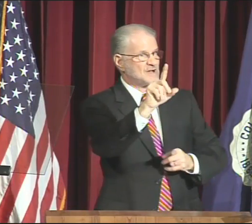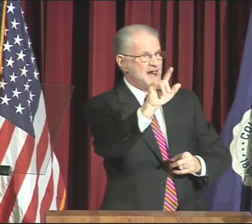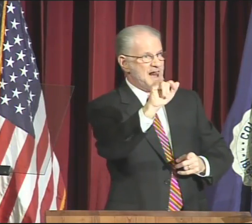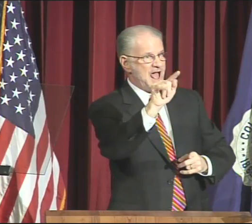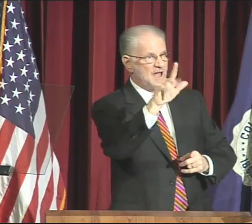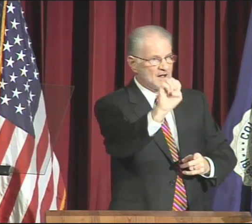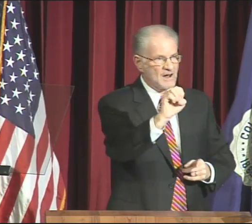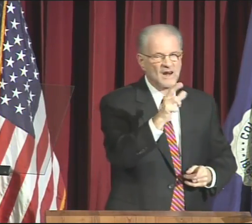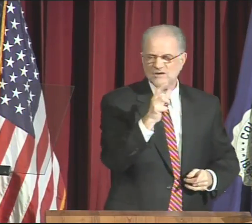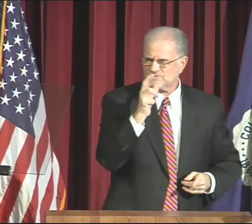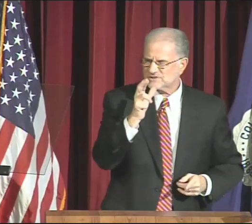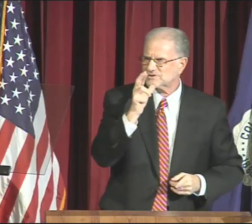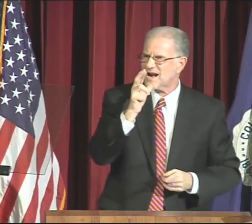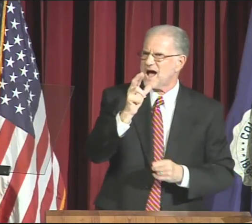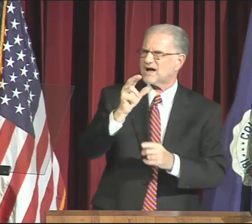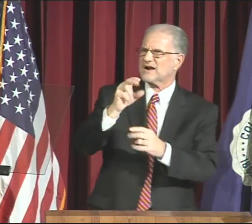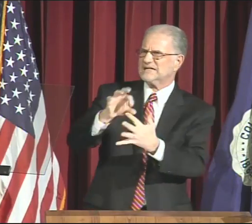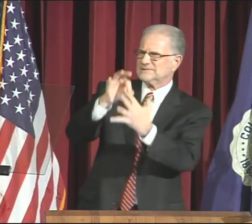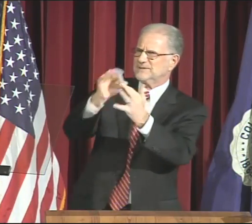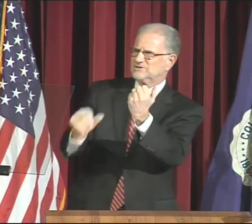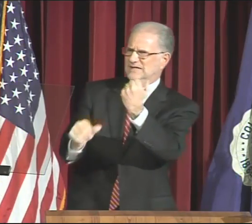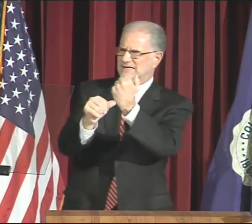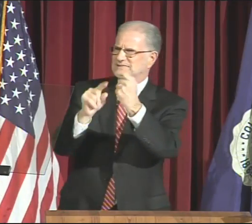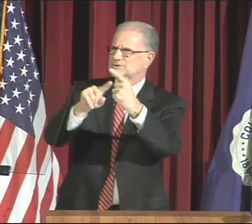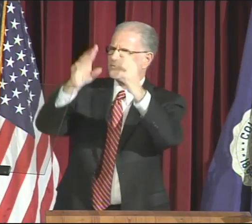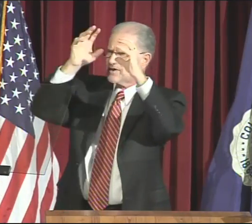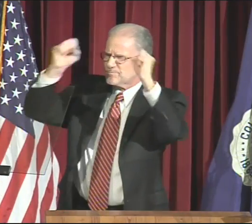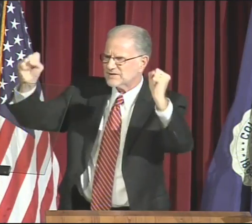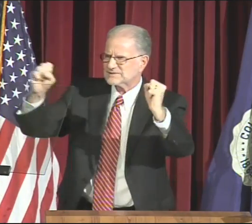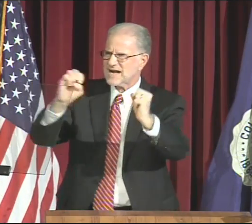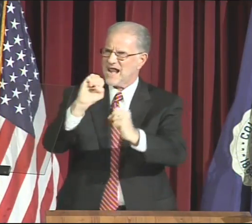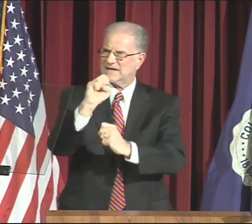Richard Lytle, Special Assistant to the President